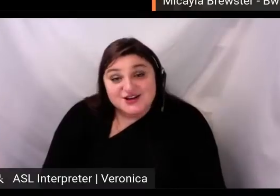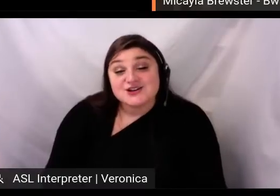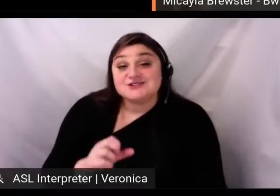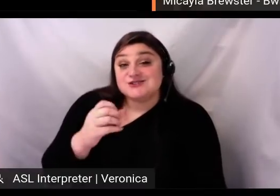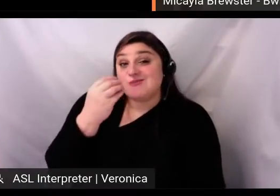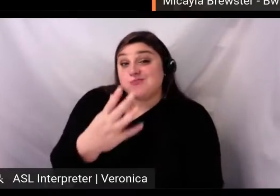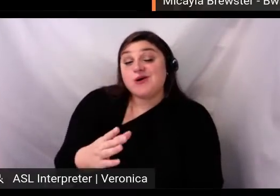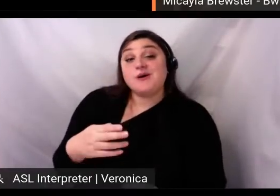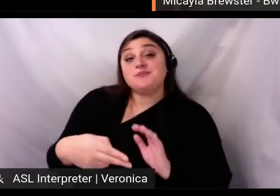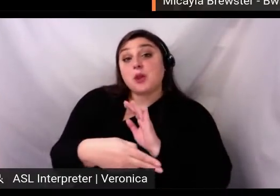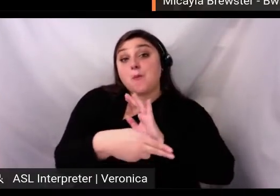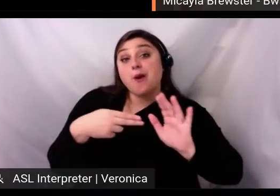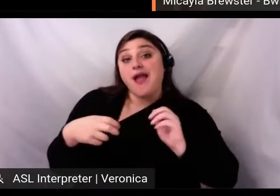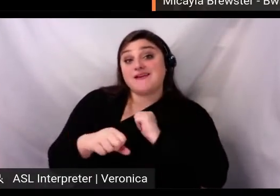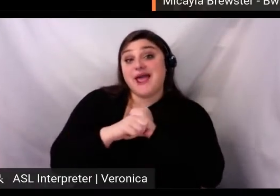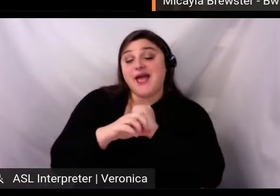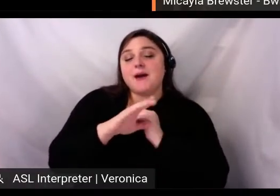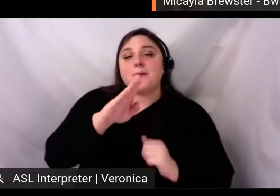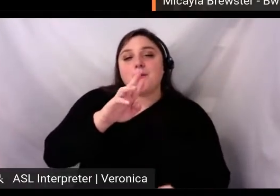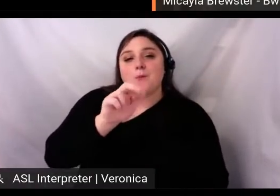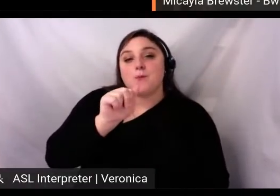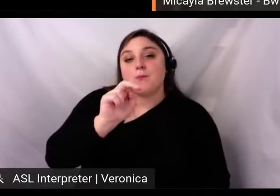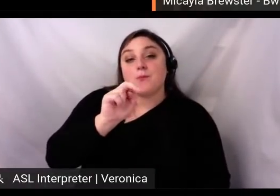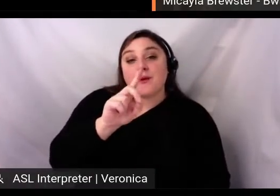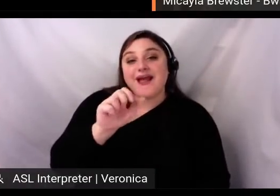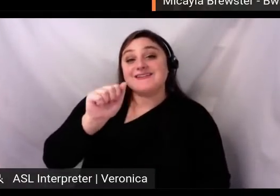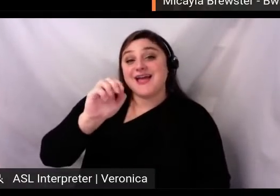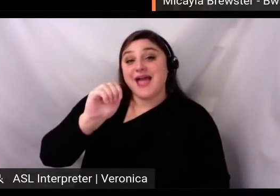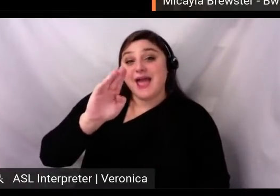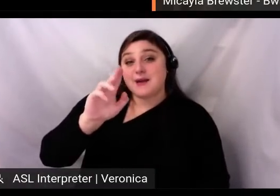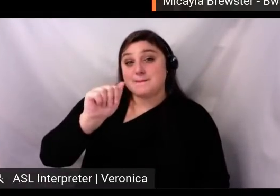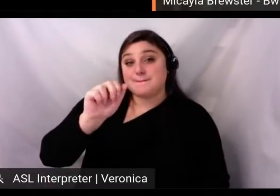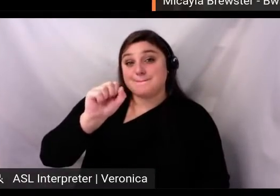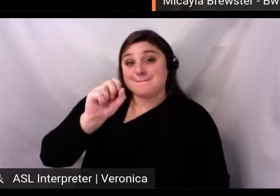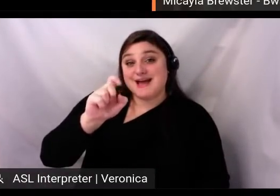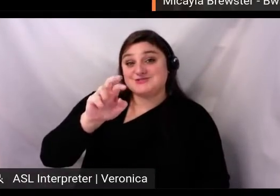the most powerful thing that your organization can mobilize. So if